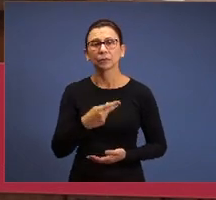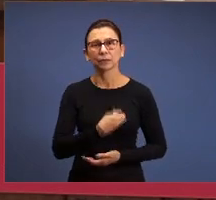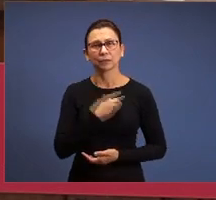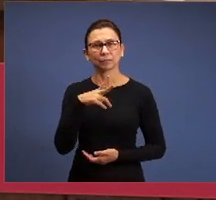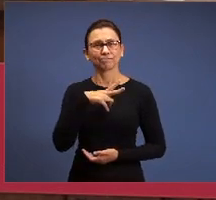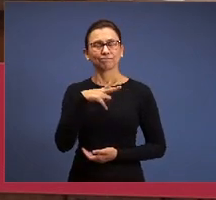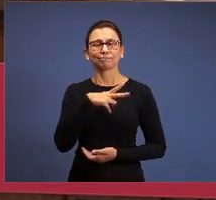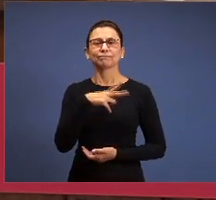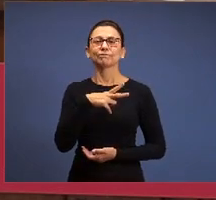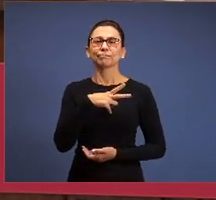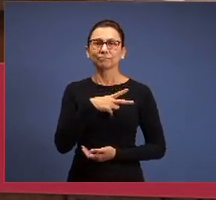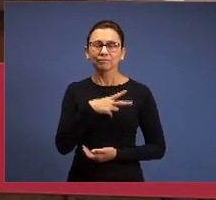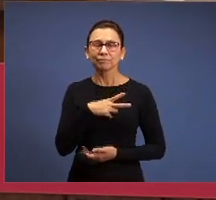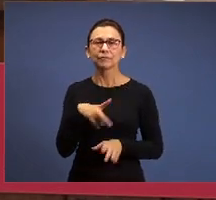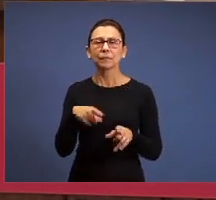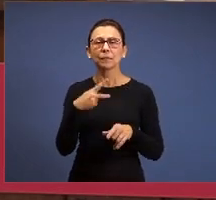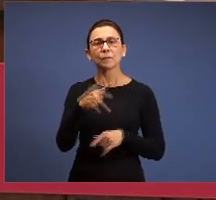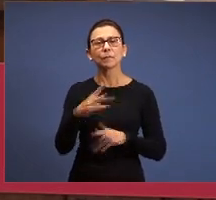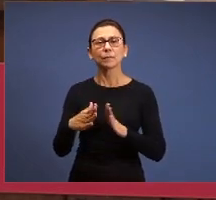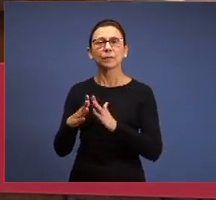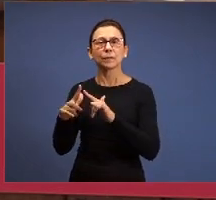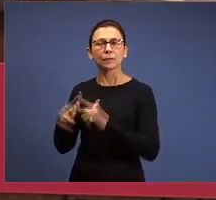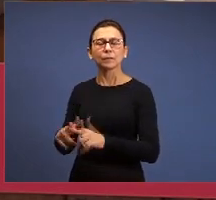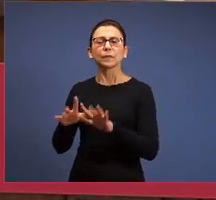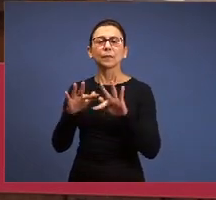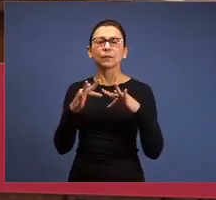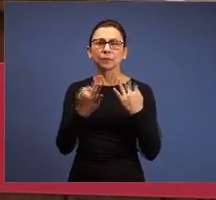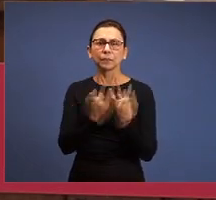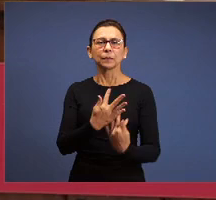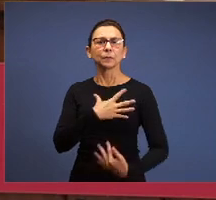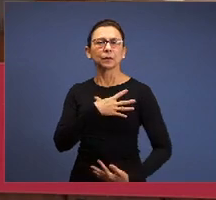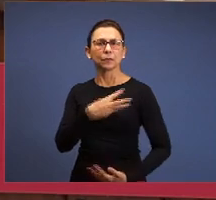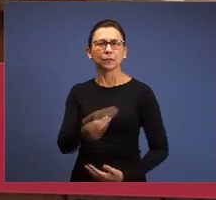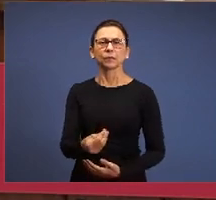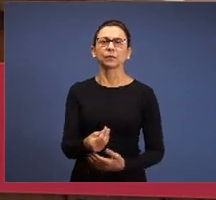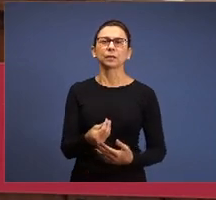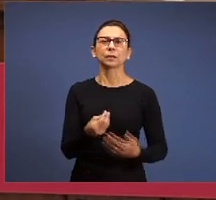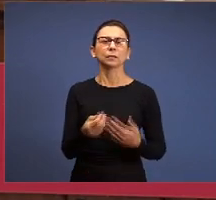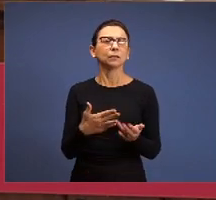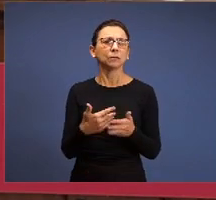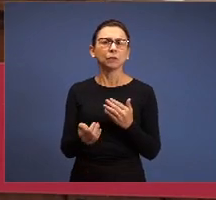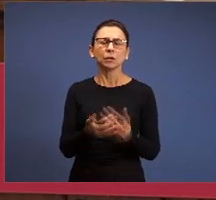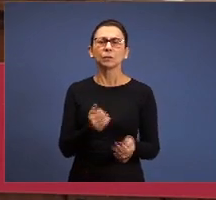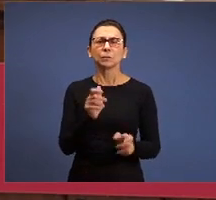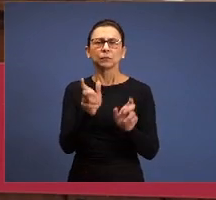to the life of the church, your family, your children, your relative, whatever it’s, the brethren